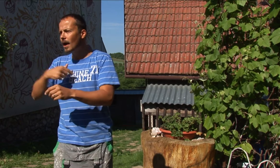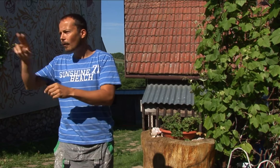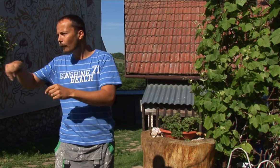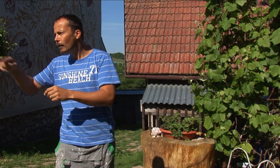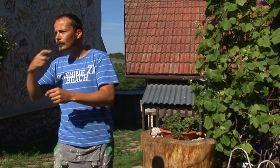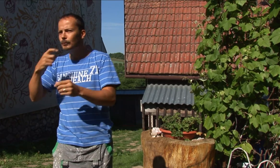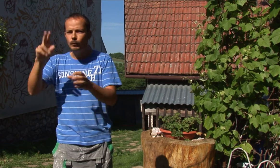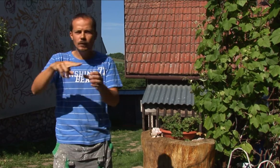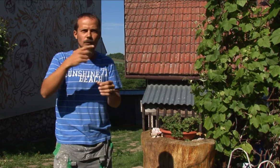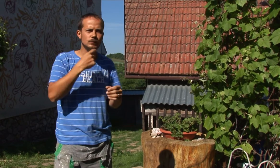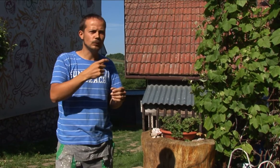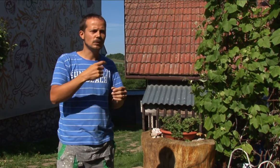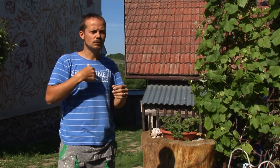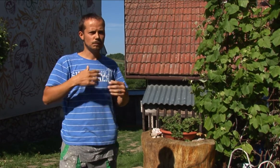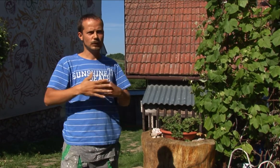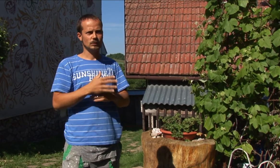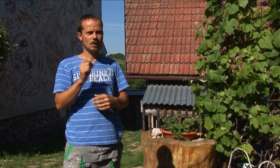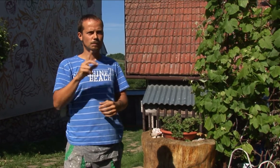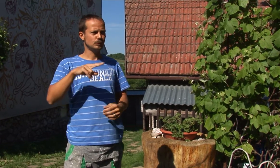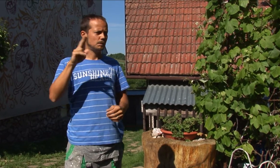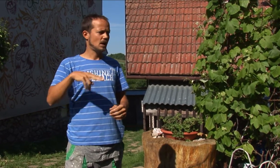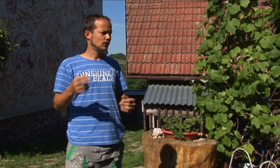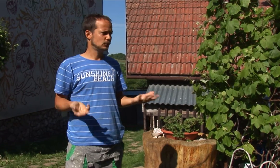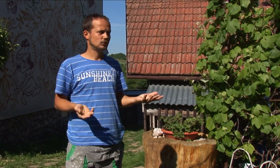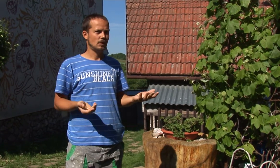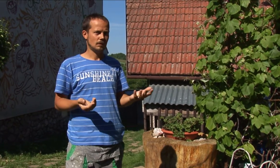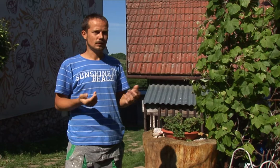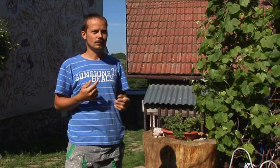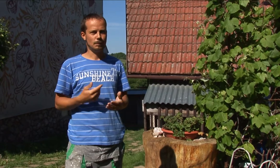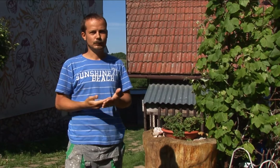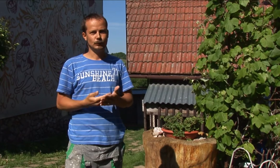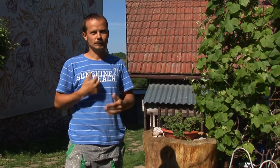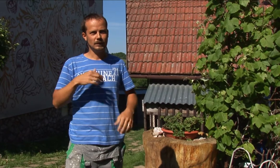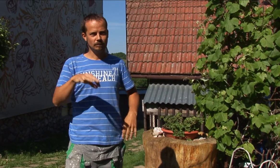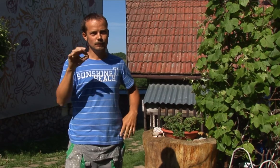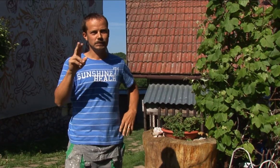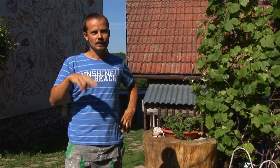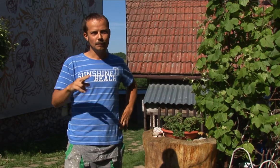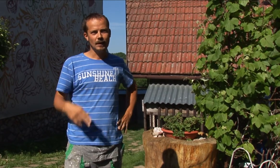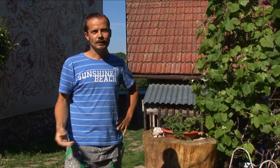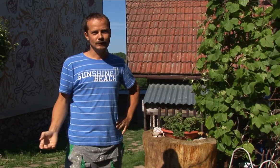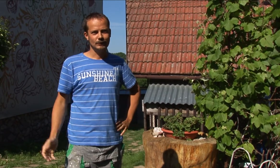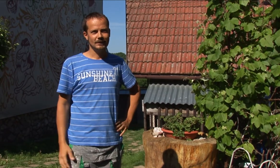He knew he was going to be a painter. And so it all began in his childhood. And that’s why he later chose it for his calling.